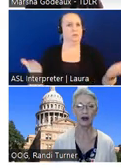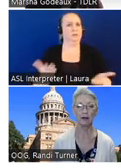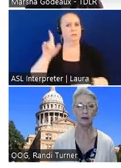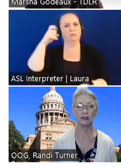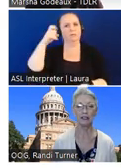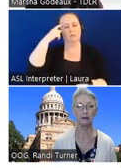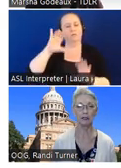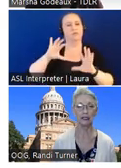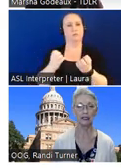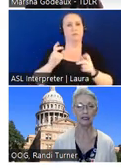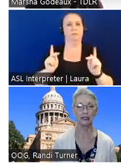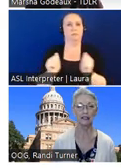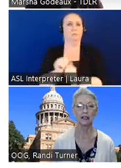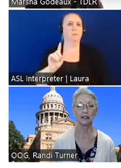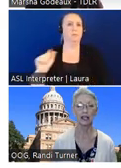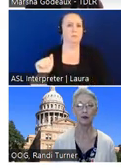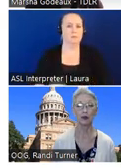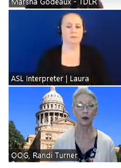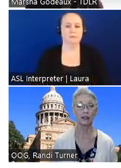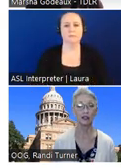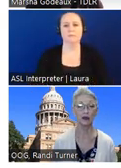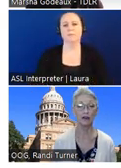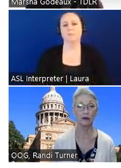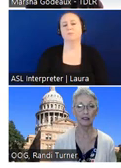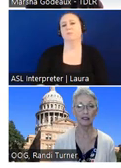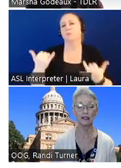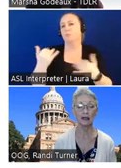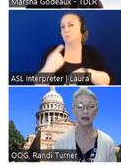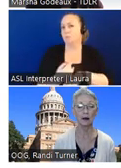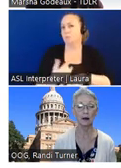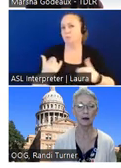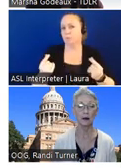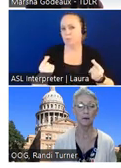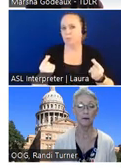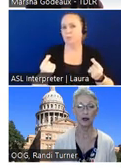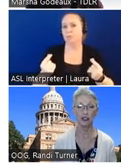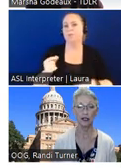on People with Disabilities. Today we're going to have with us Marsha